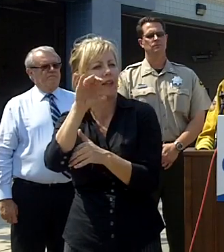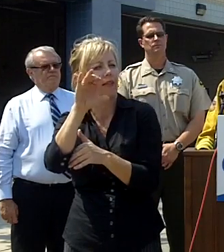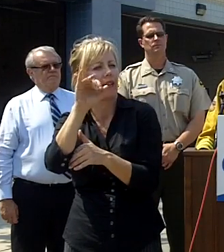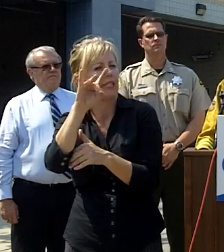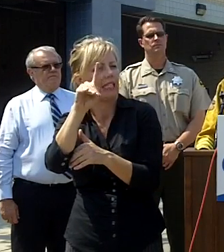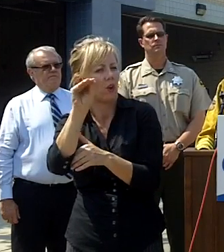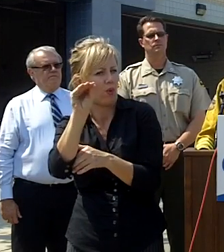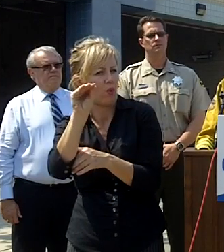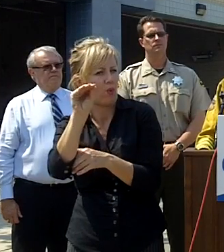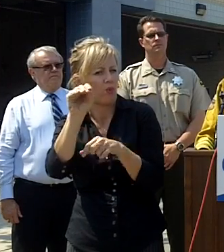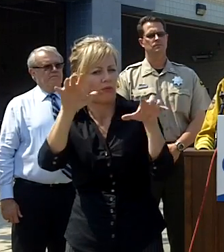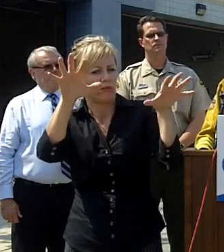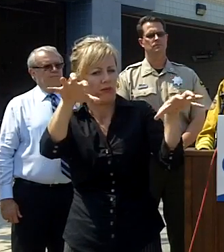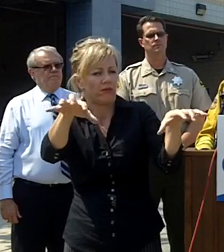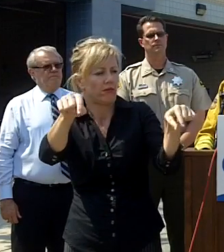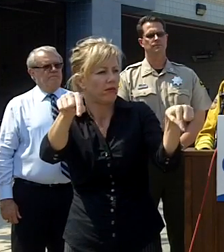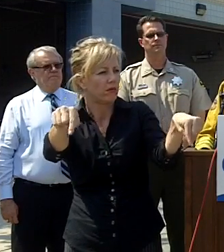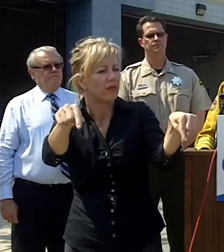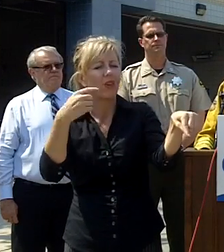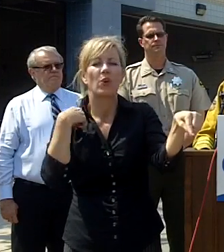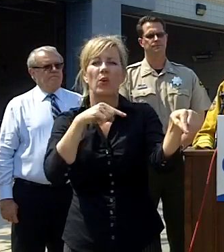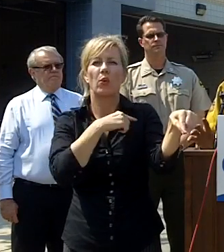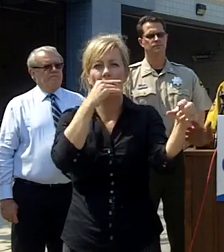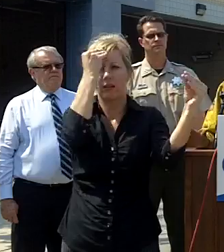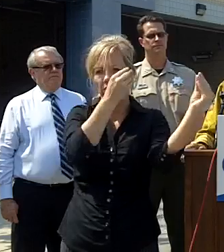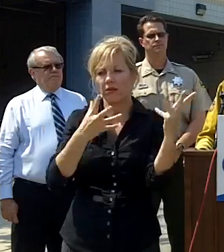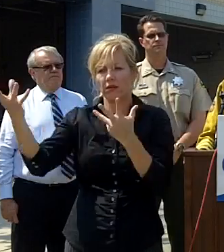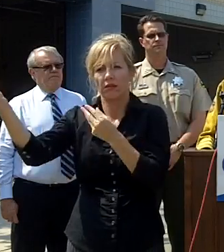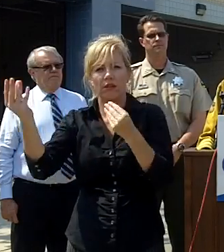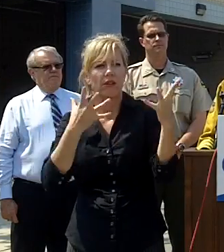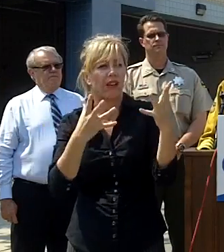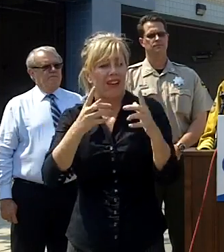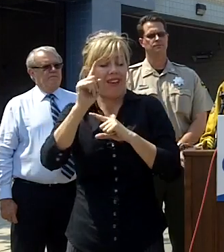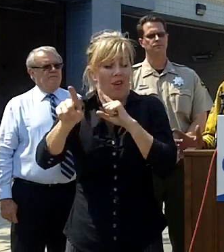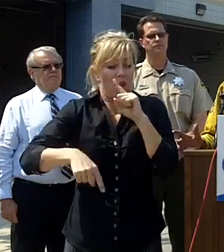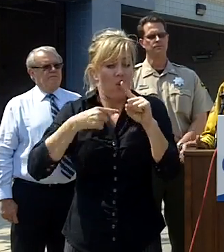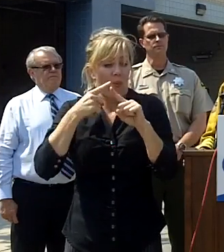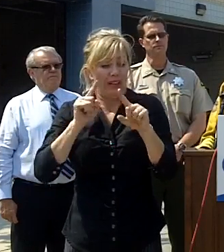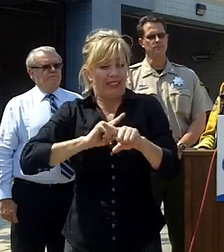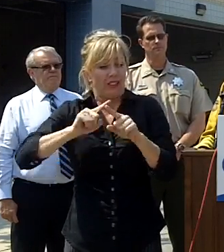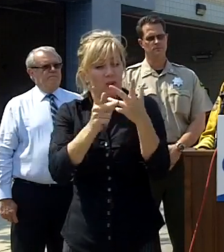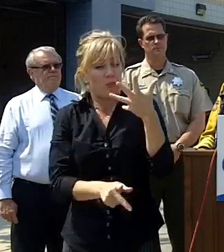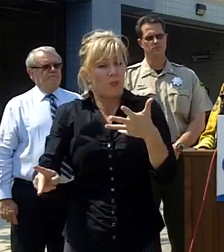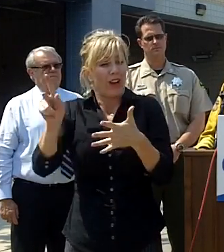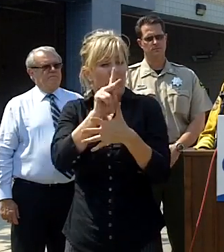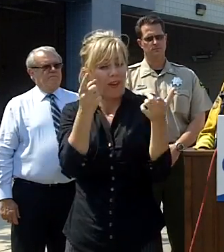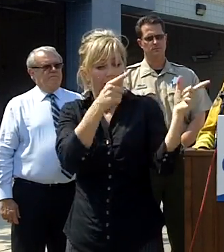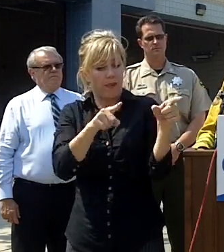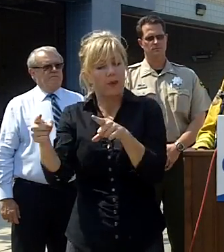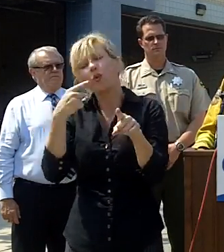and when different priorities occur we share those resources from a regional perspective thank you